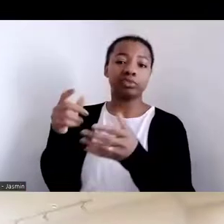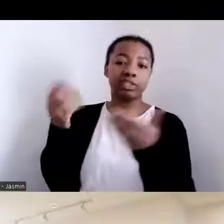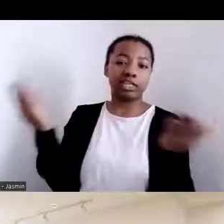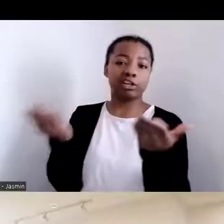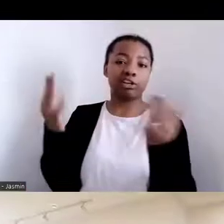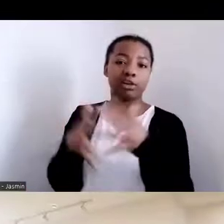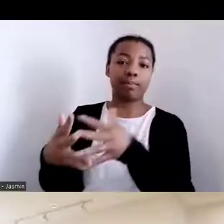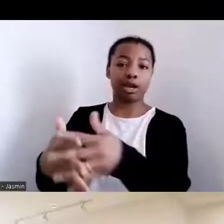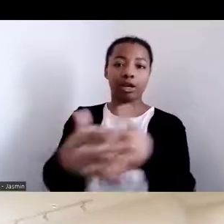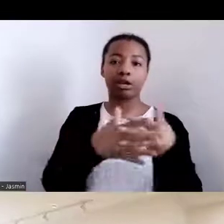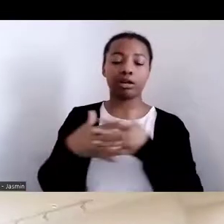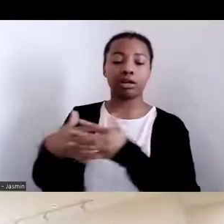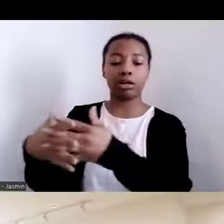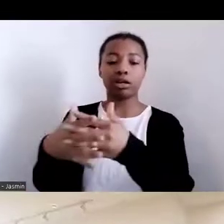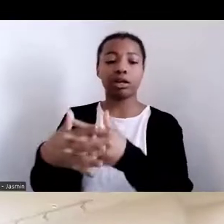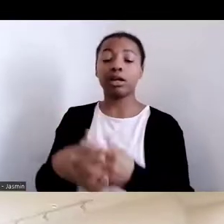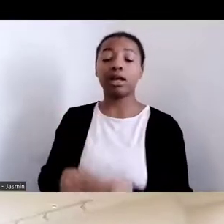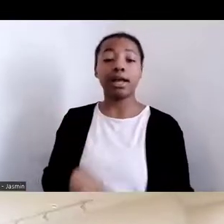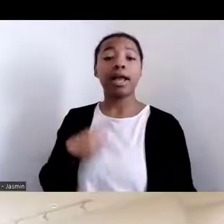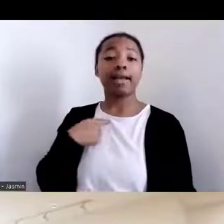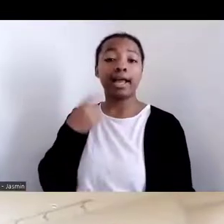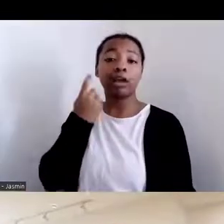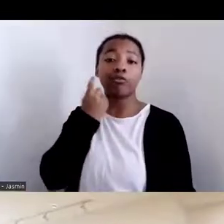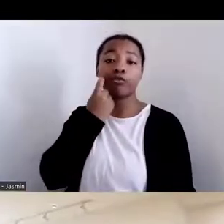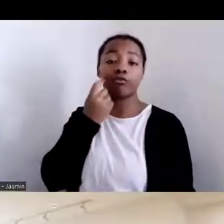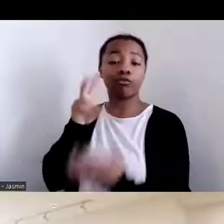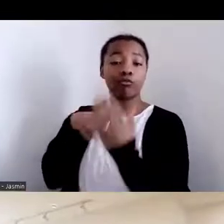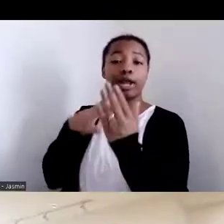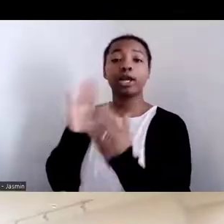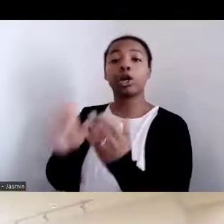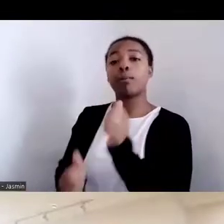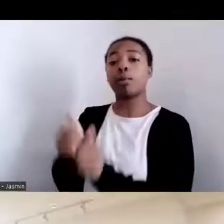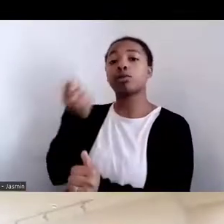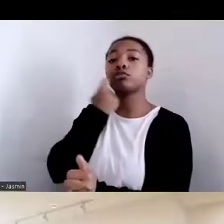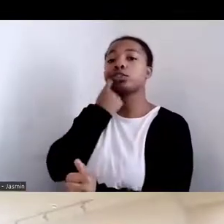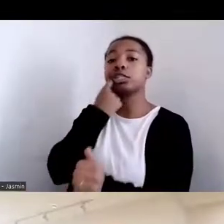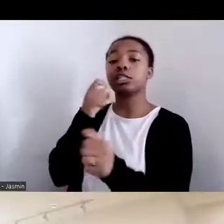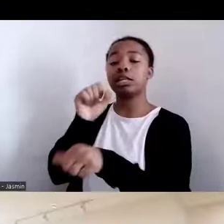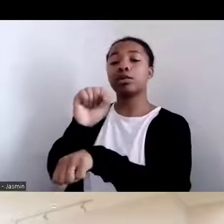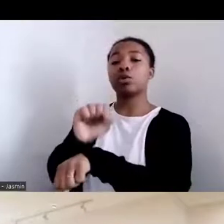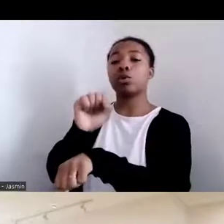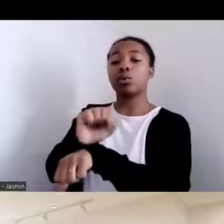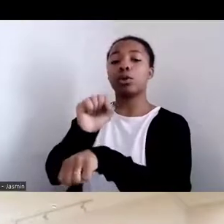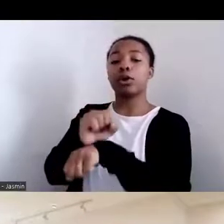Dr. Williams‑Forson's latest scholarly work, "Eating While Black: Food Shaming and Race in America," published just this